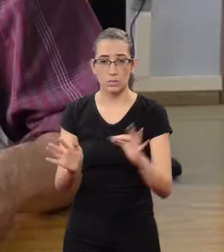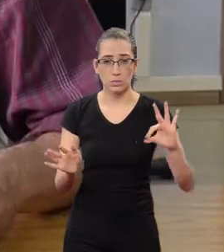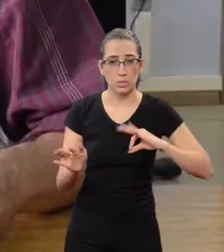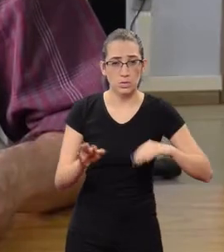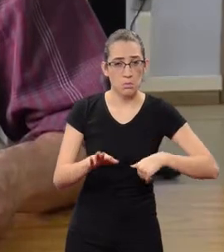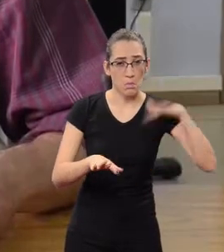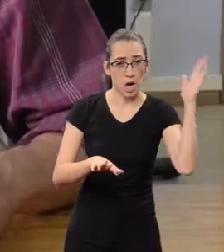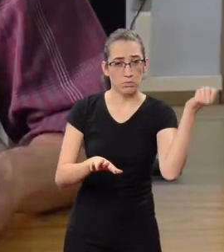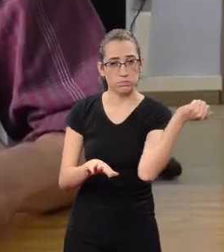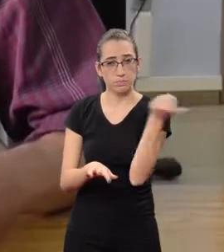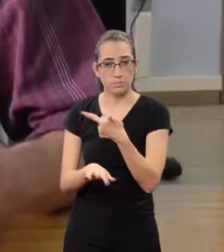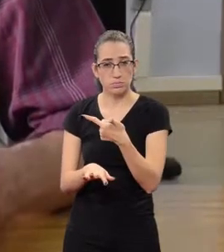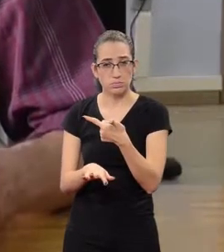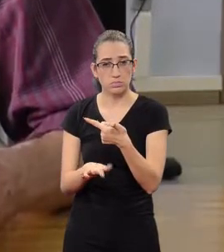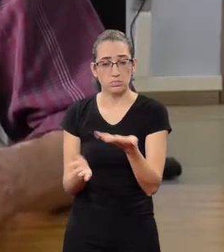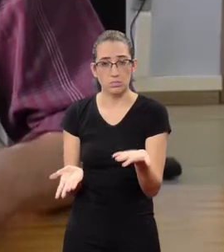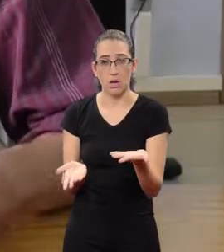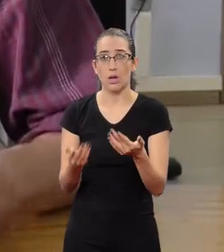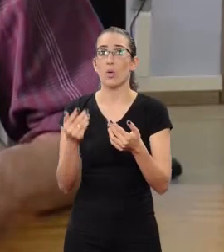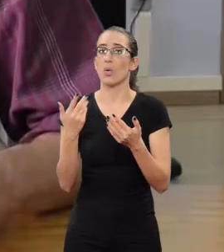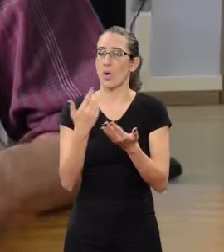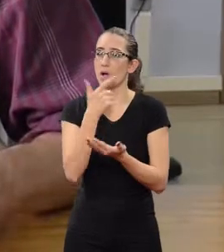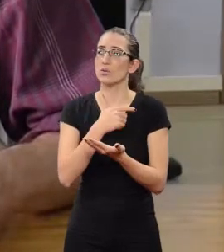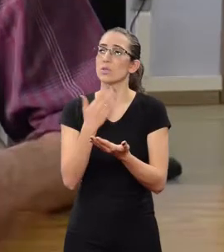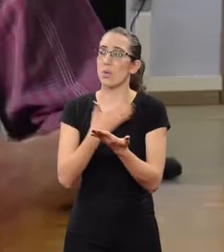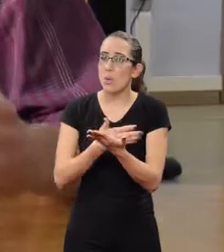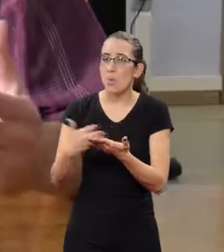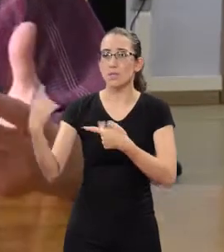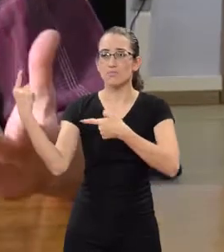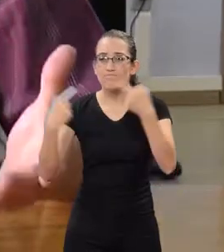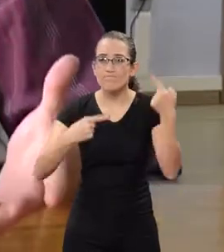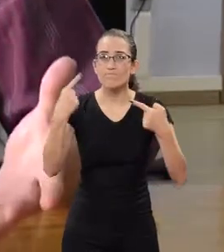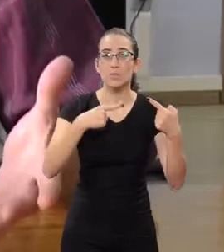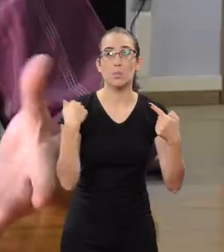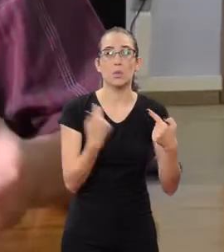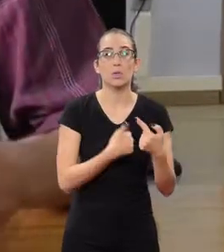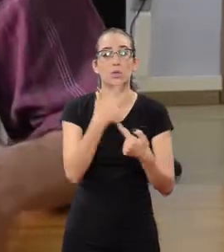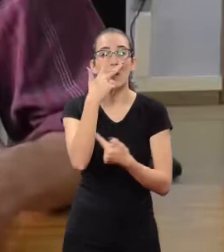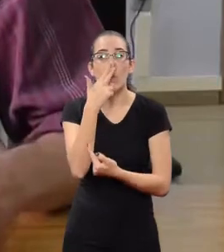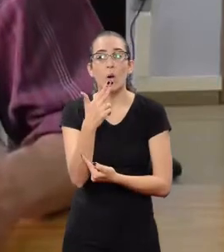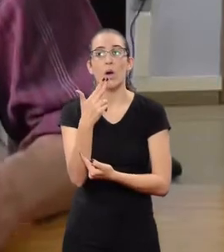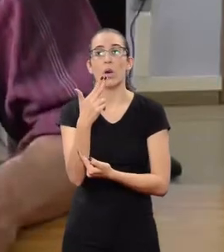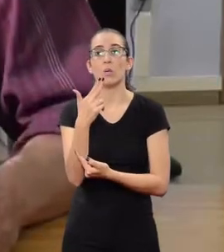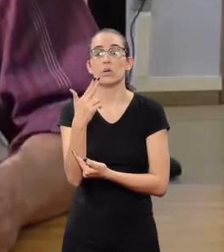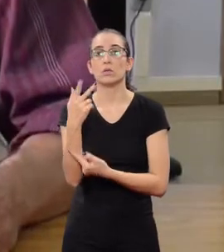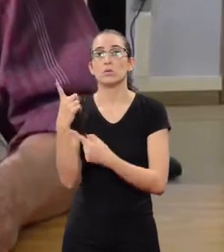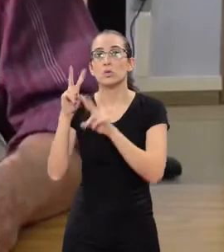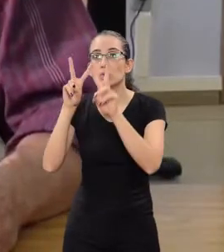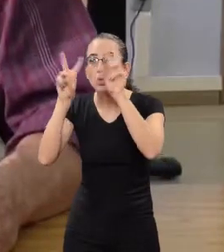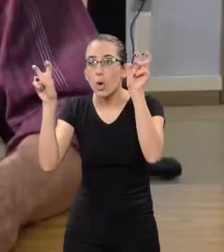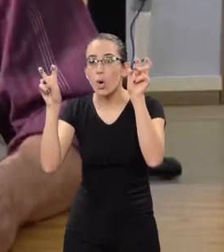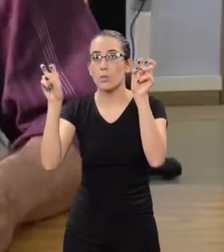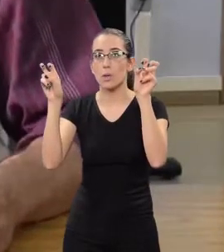I think this is the beginning of a discussion so we can minimize a little